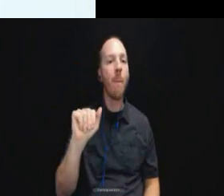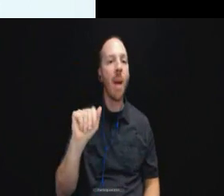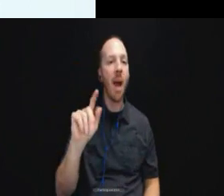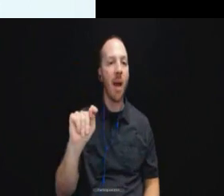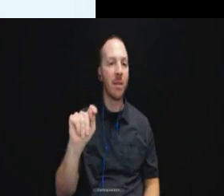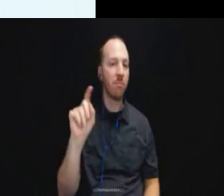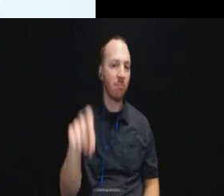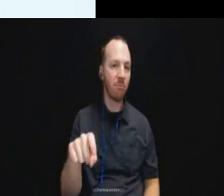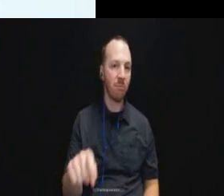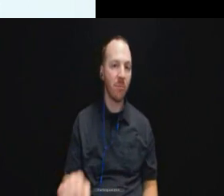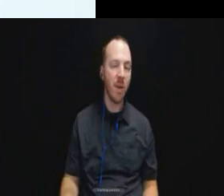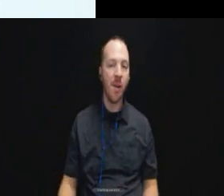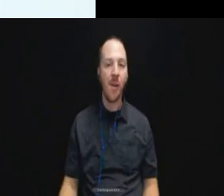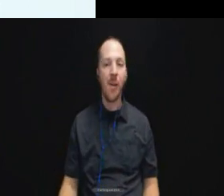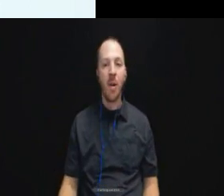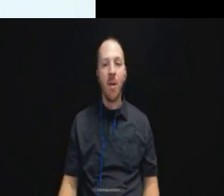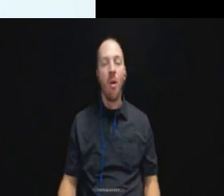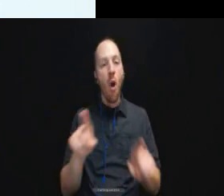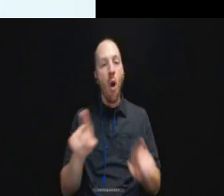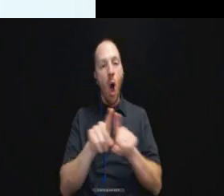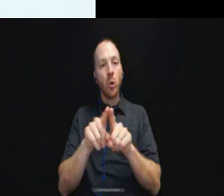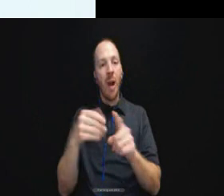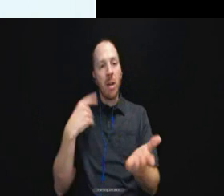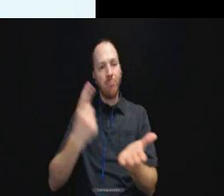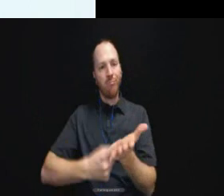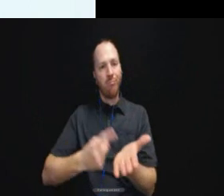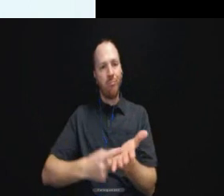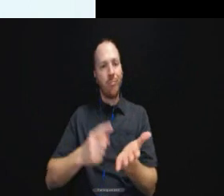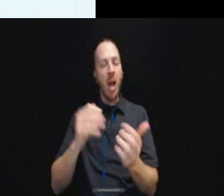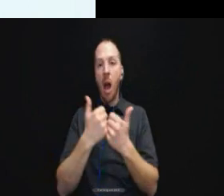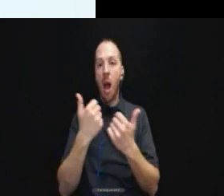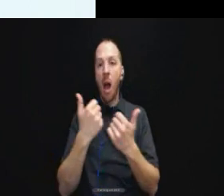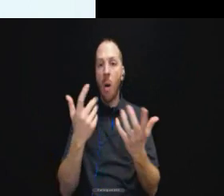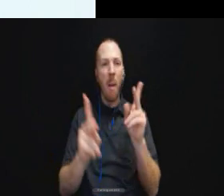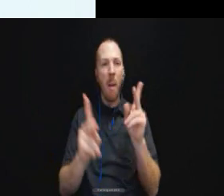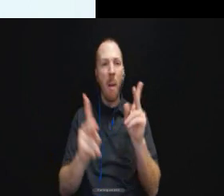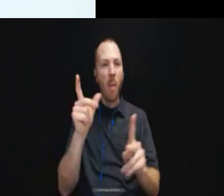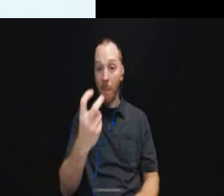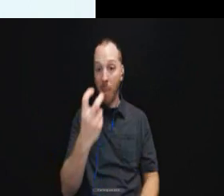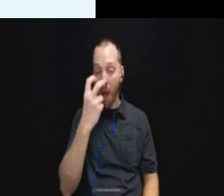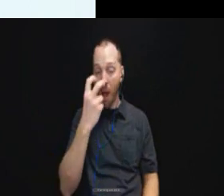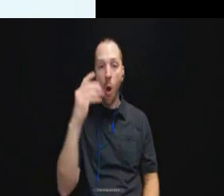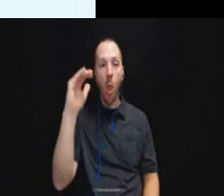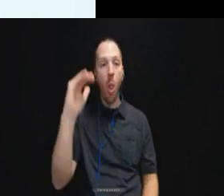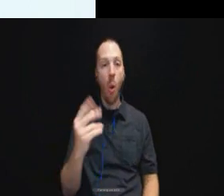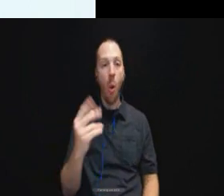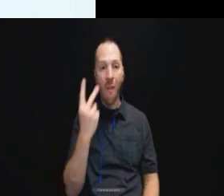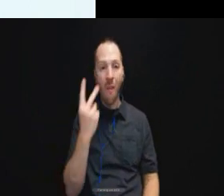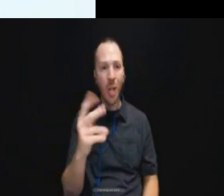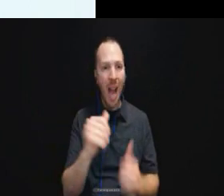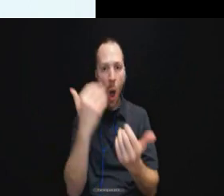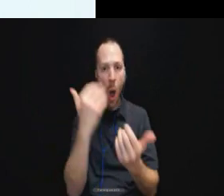Also a discussion about how do people who are blind or have low vision know if things